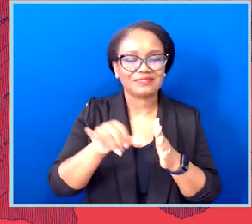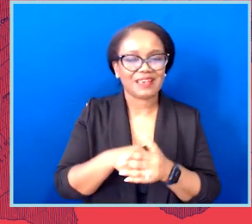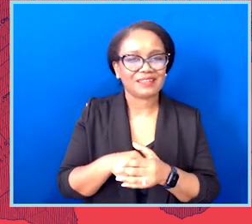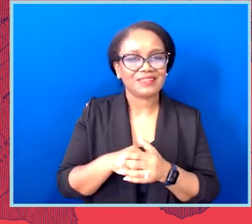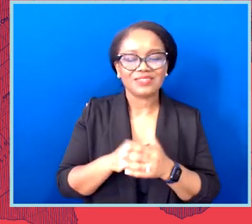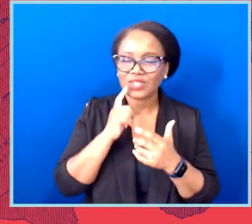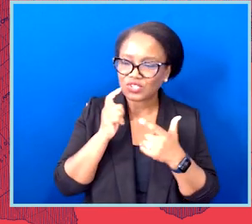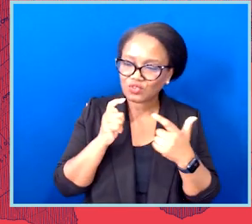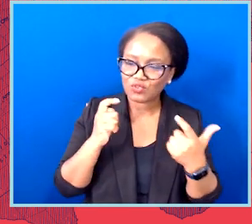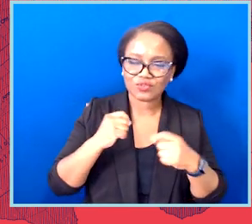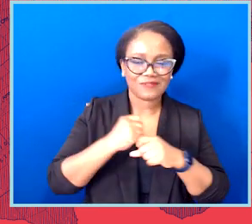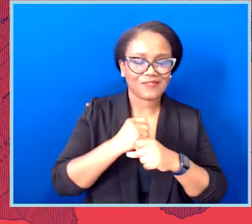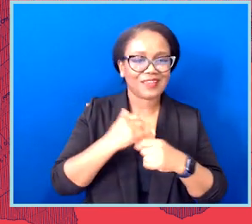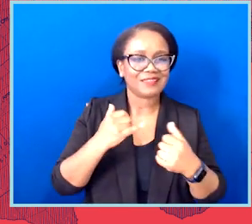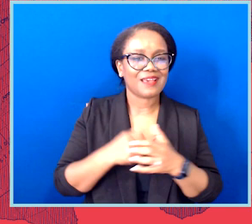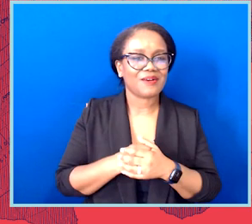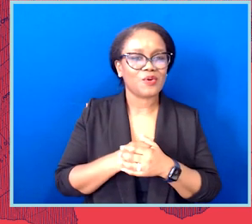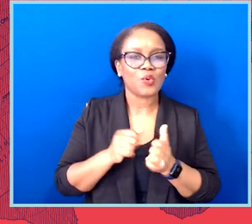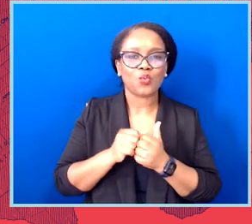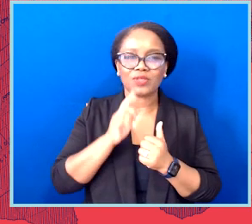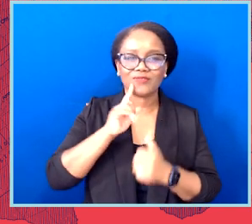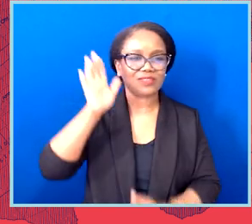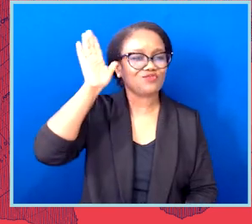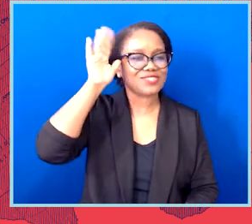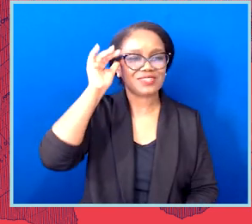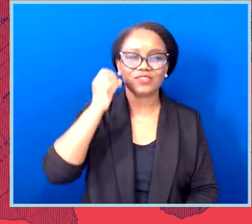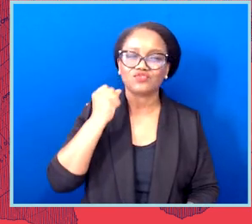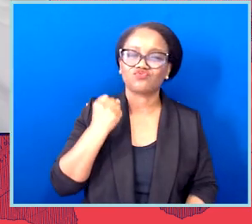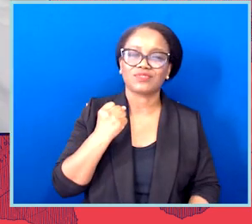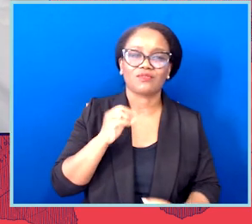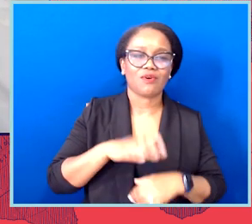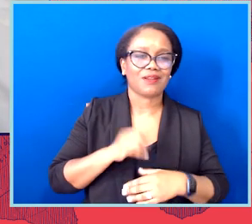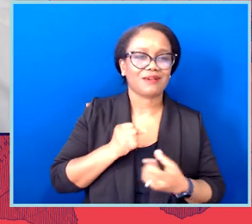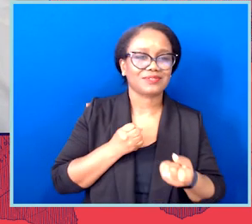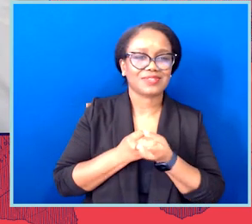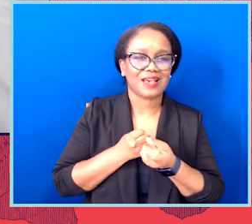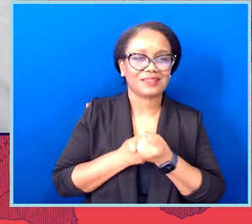But the resilience on our side, though no one should have to be that resilient, is incredible.